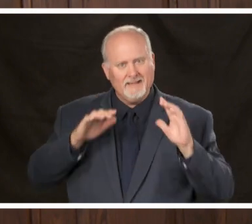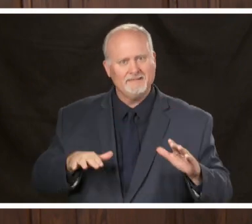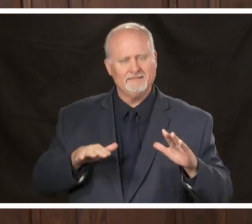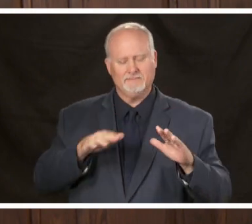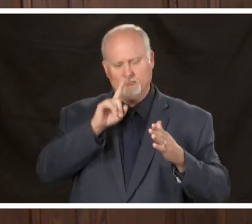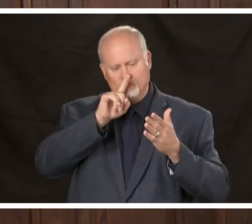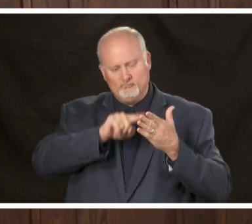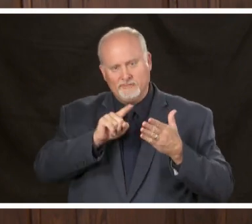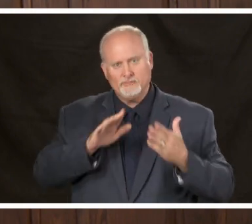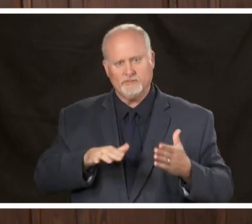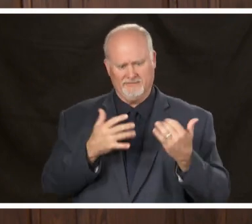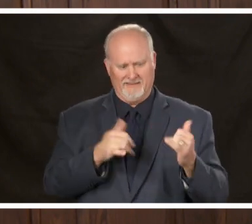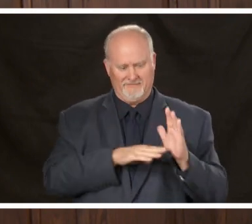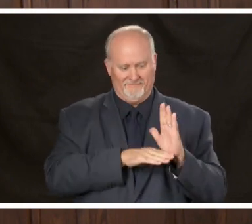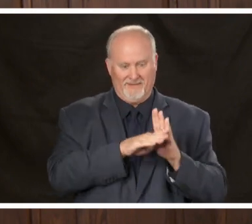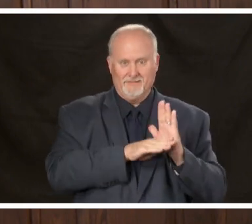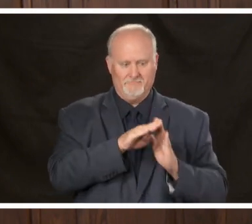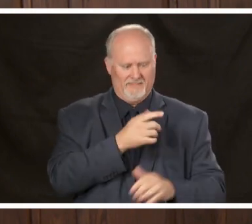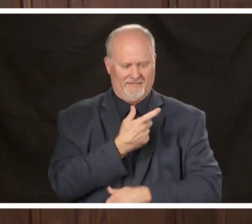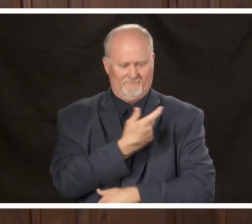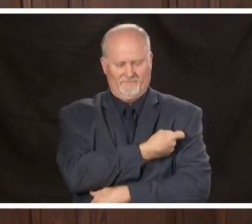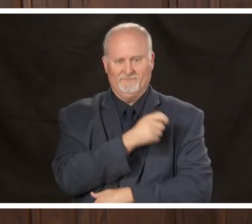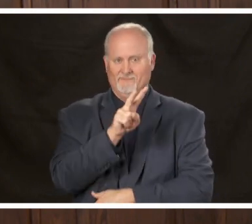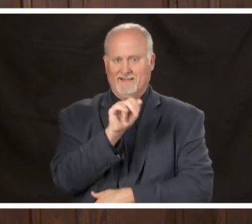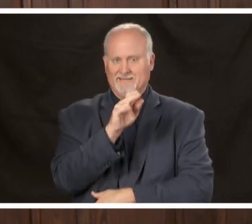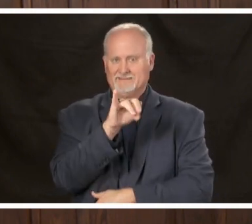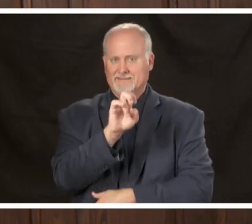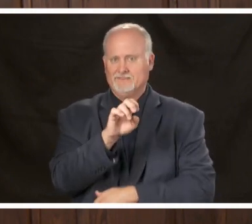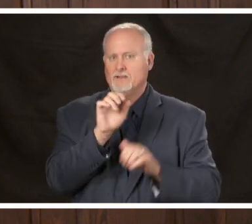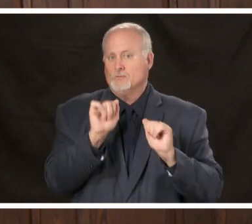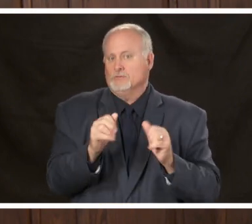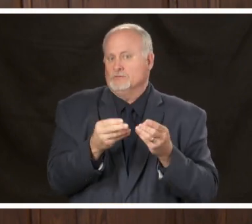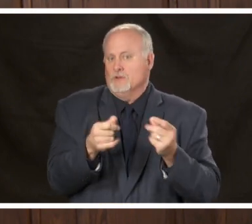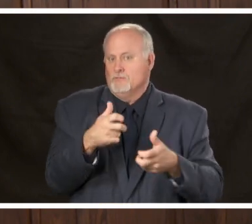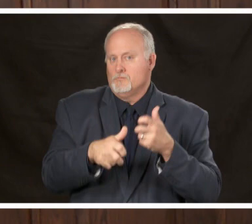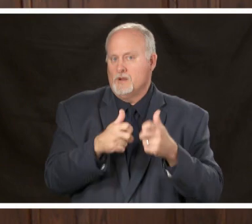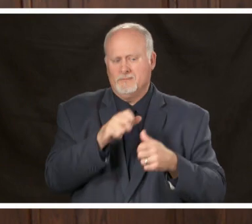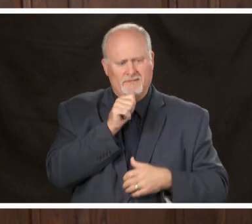developing the vaccine that could solve this problem not just for Birmingham and